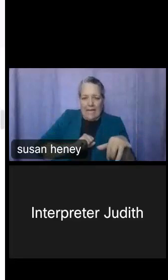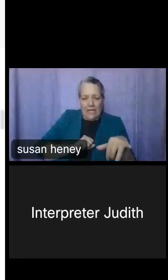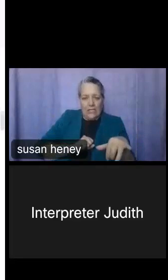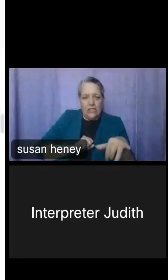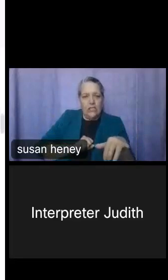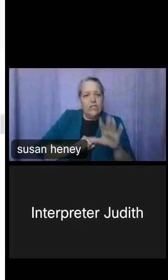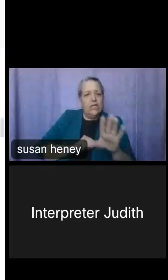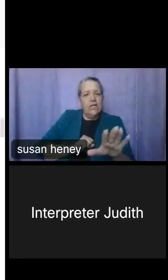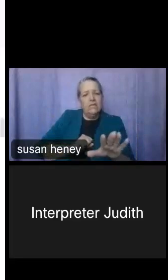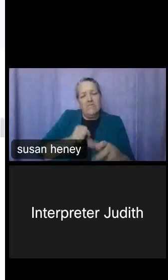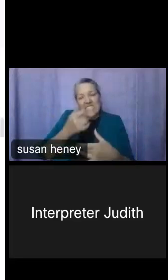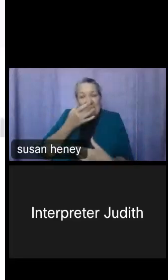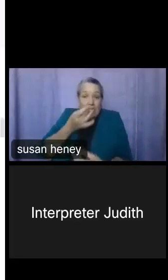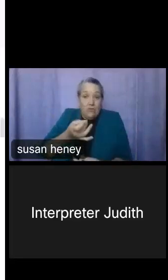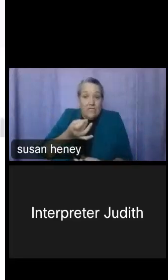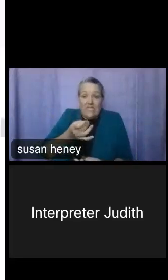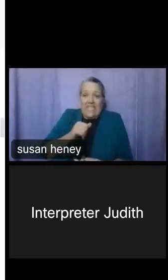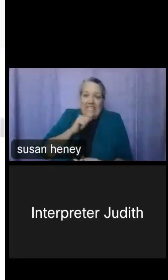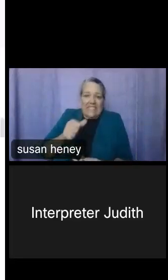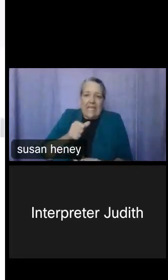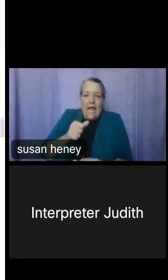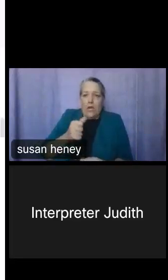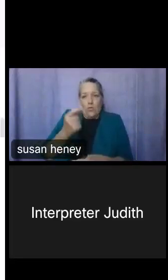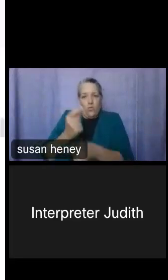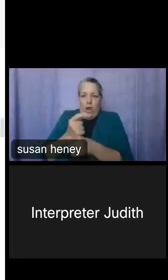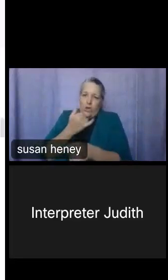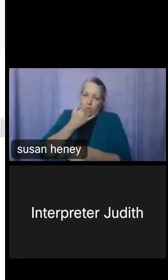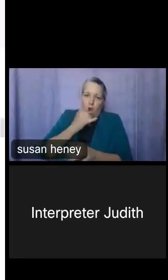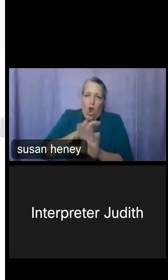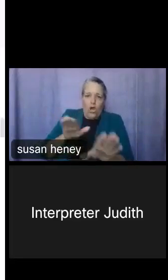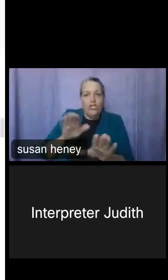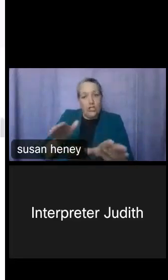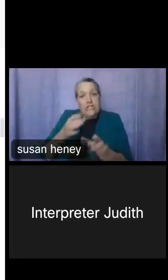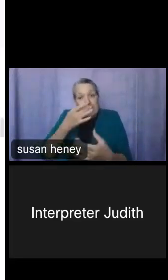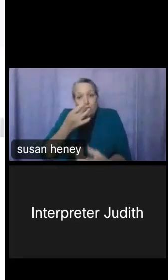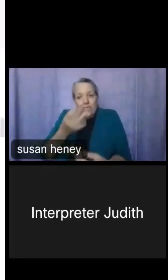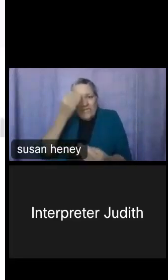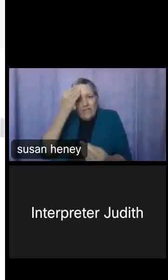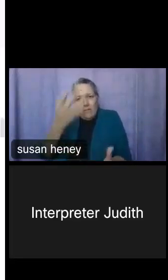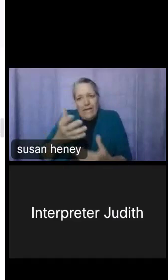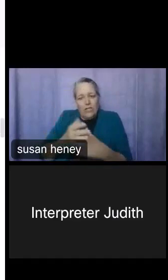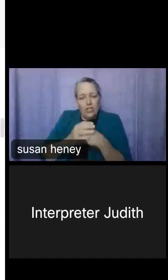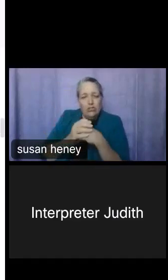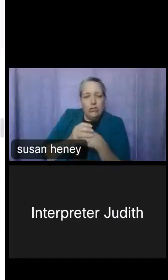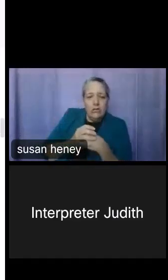that that's pretty interesting. Language is also, you know, twice as high in terms of